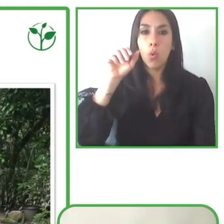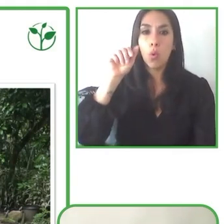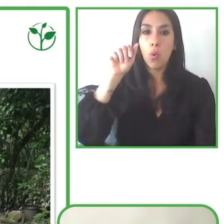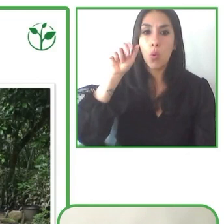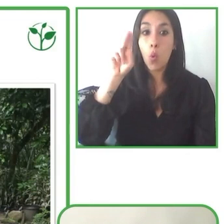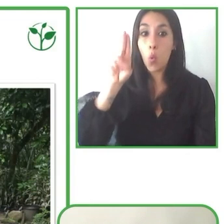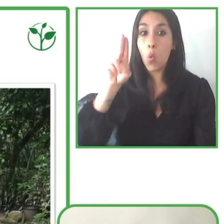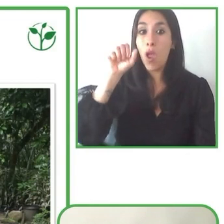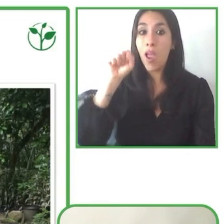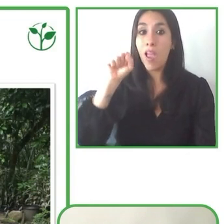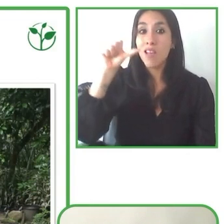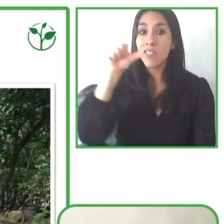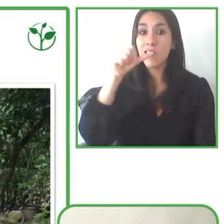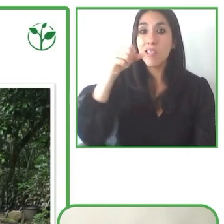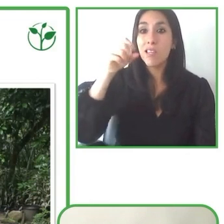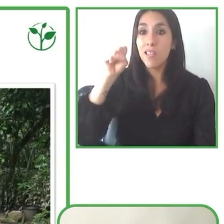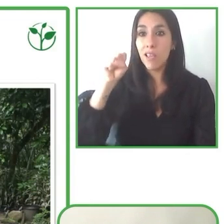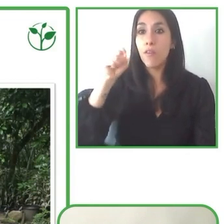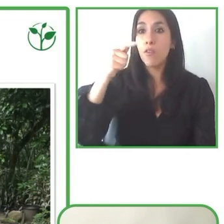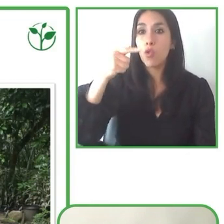I'm a co-founder of this launch.